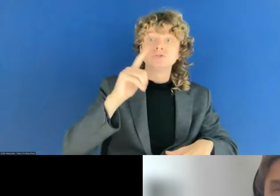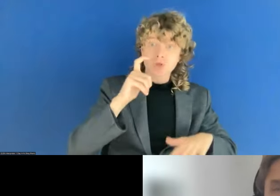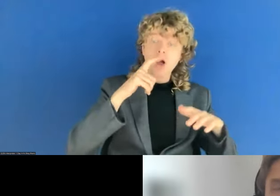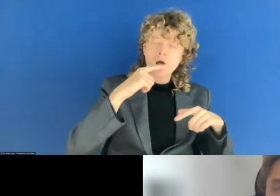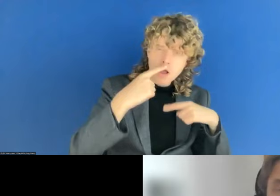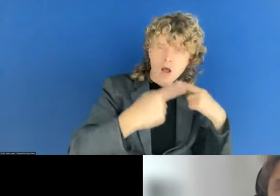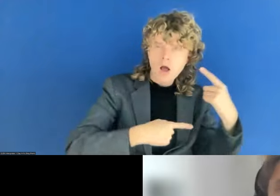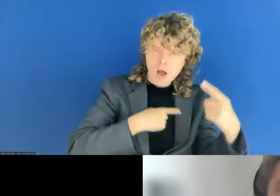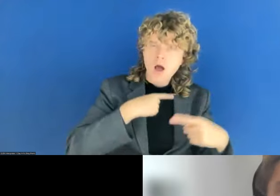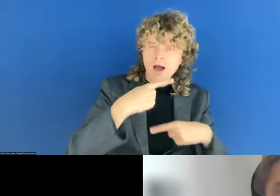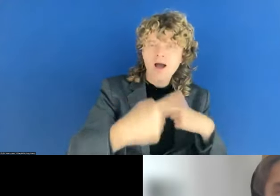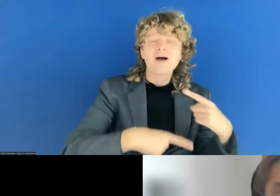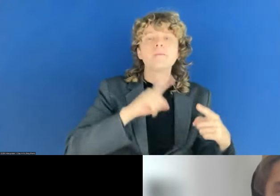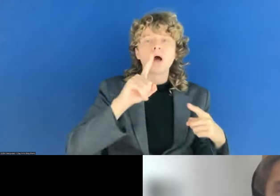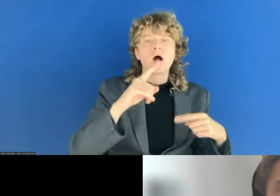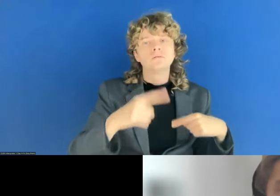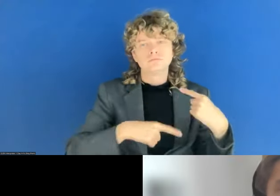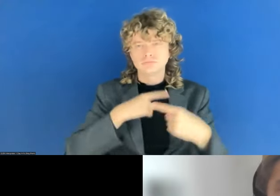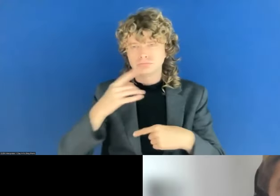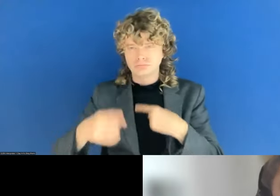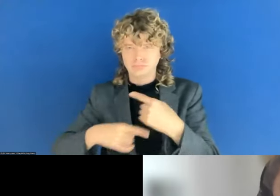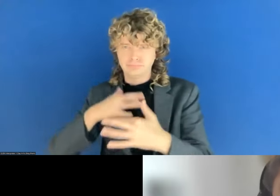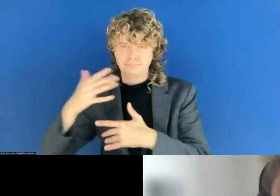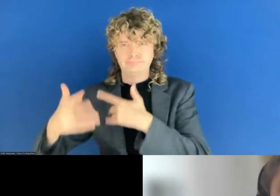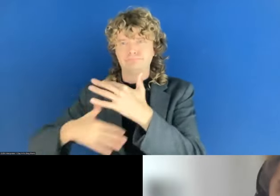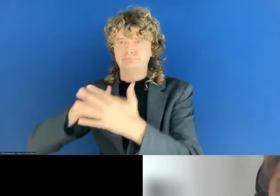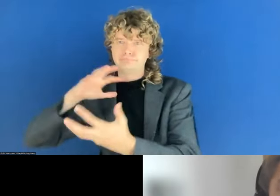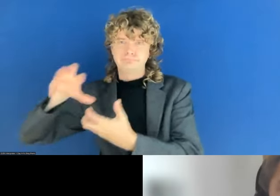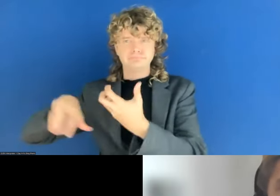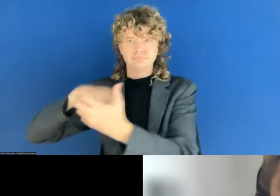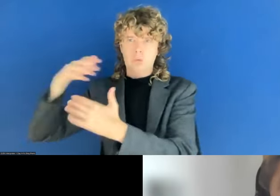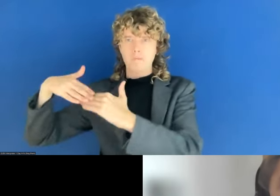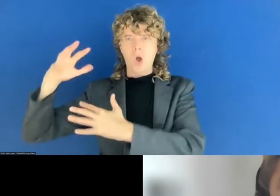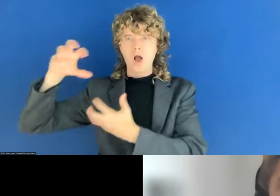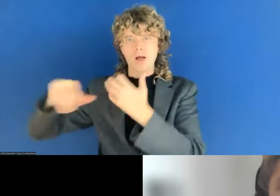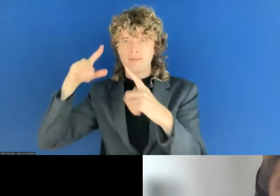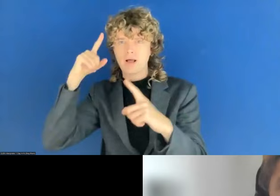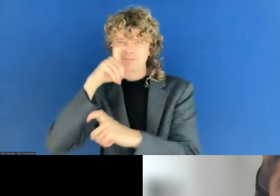in-depth would be very nice. So it's perhaps a thinking that's a German thinking approach.